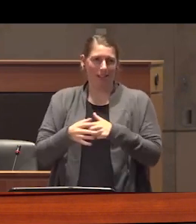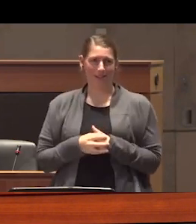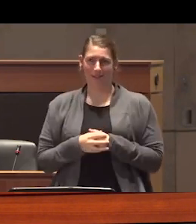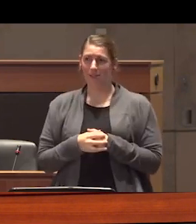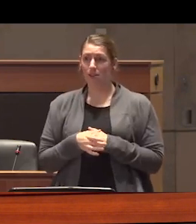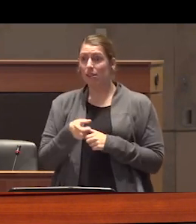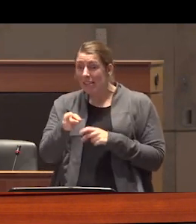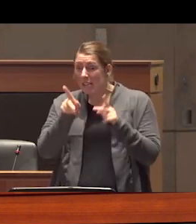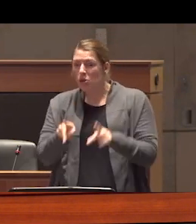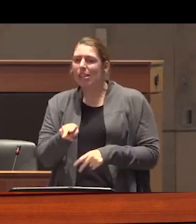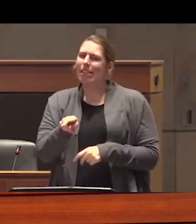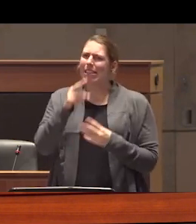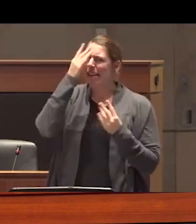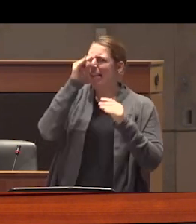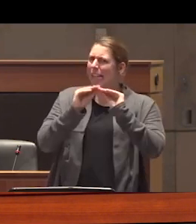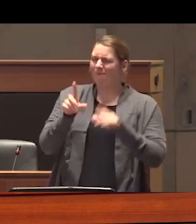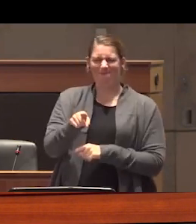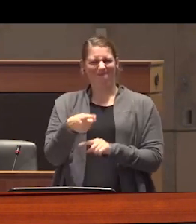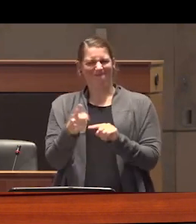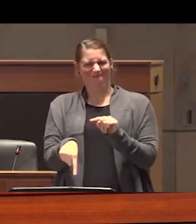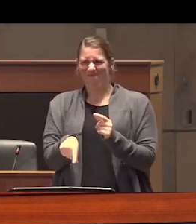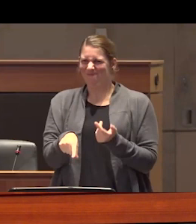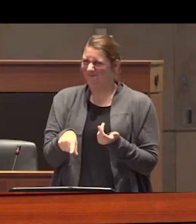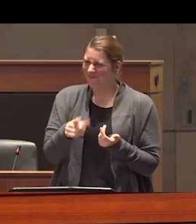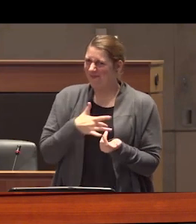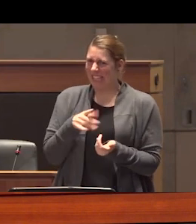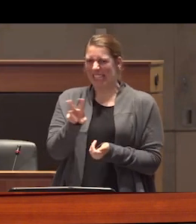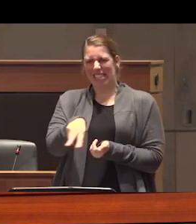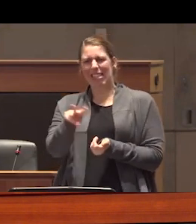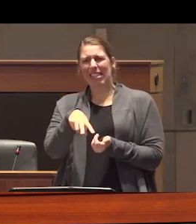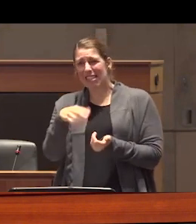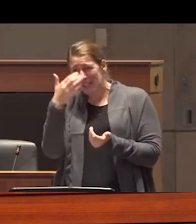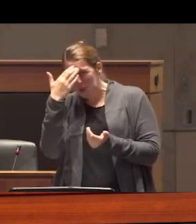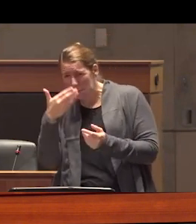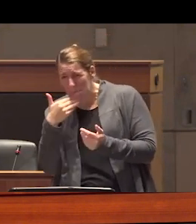are capable of rational decision- making we don't sense that they know what's best for themselves